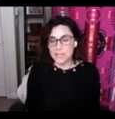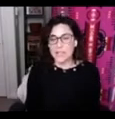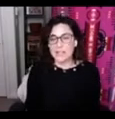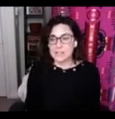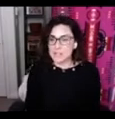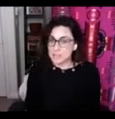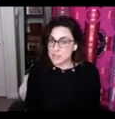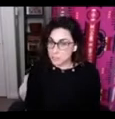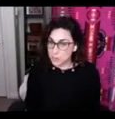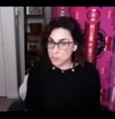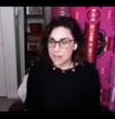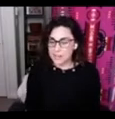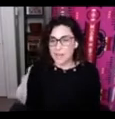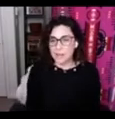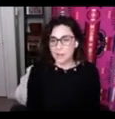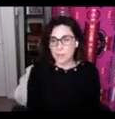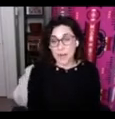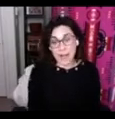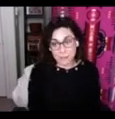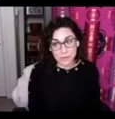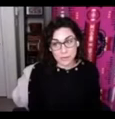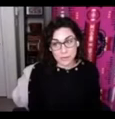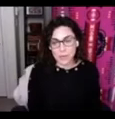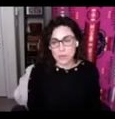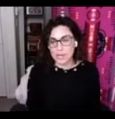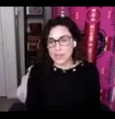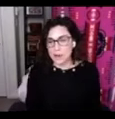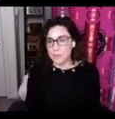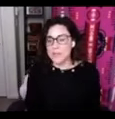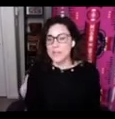It's a seven year project and we're about halfway through that project now